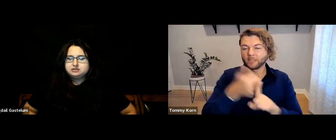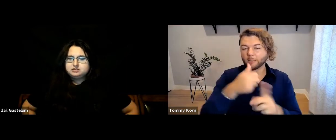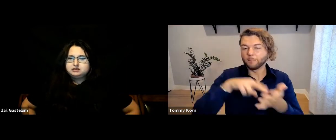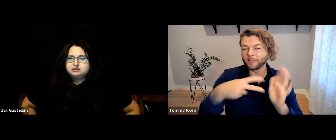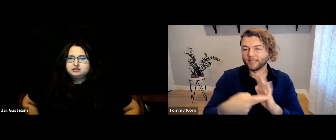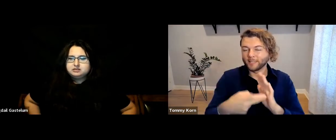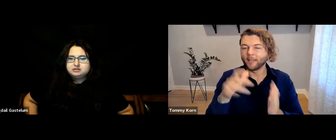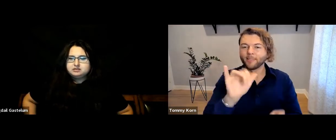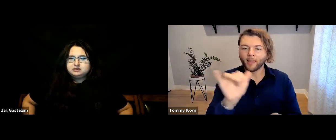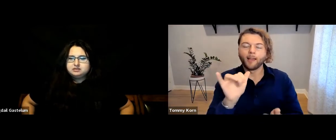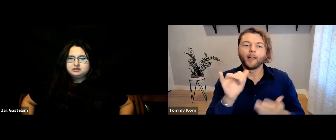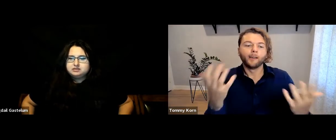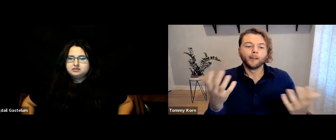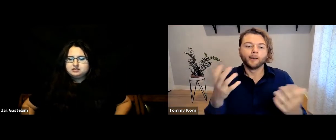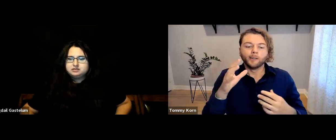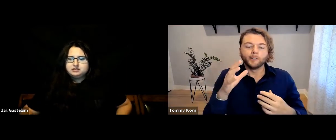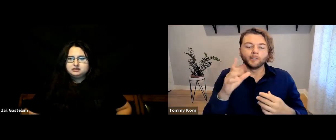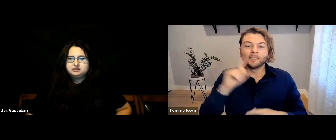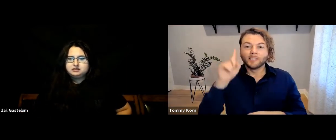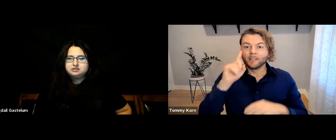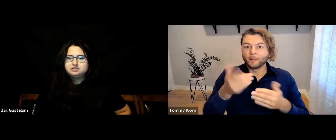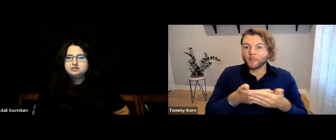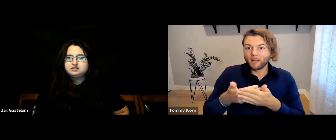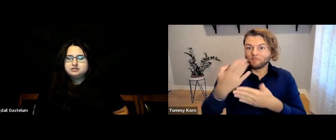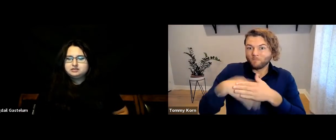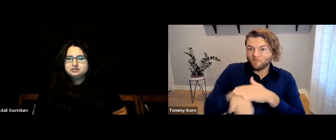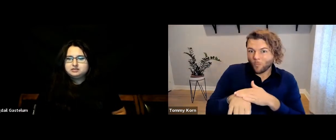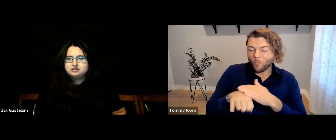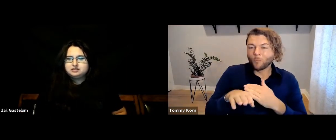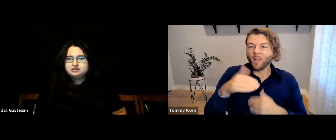which has to do with a Deaf baby’s